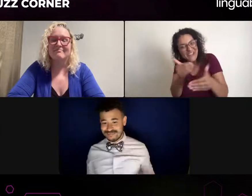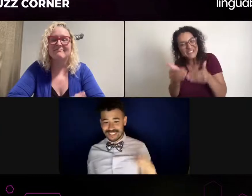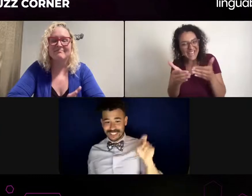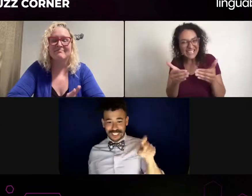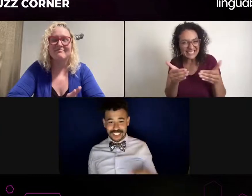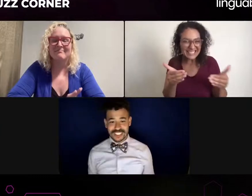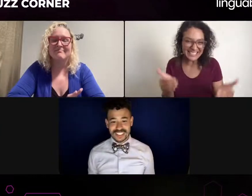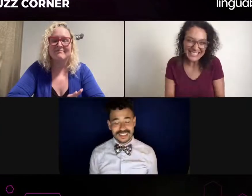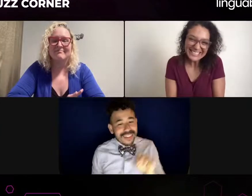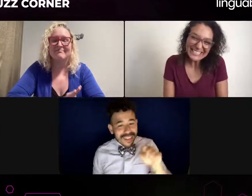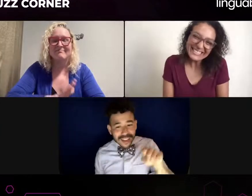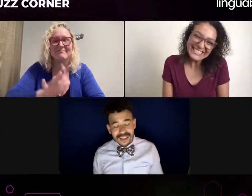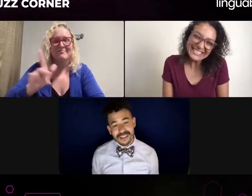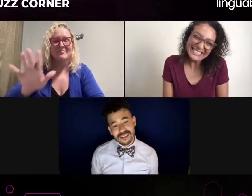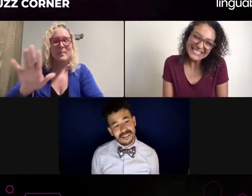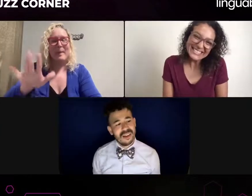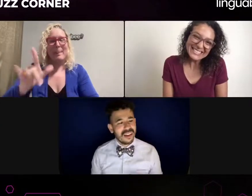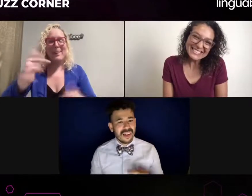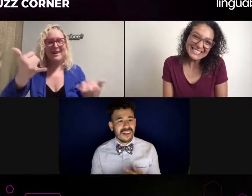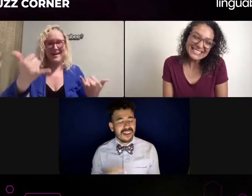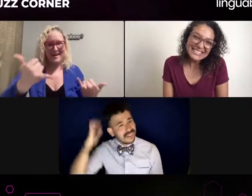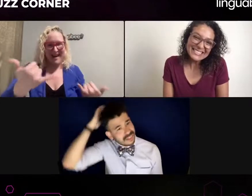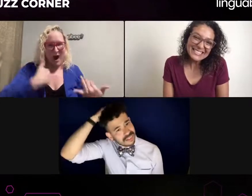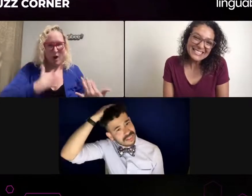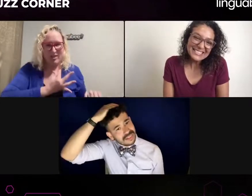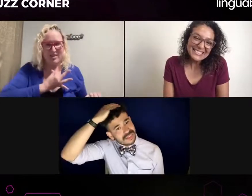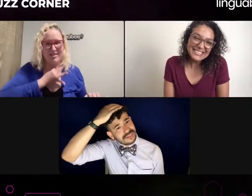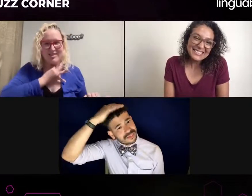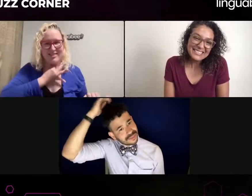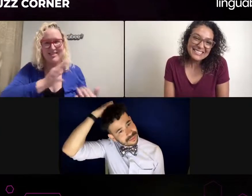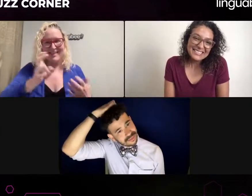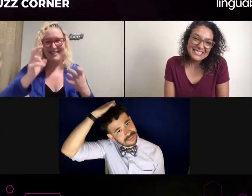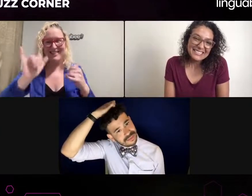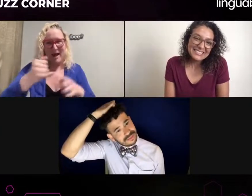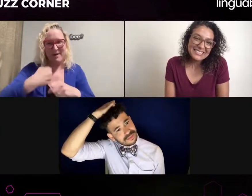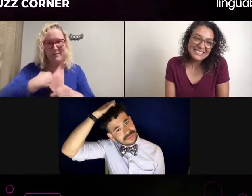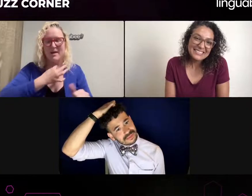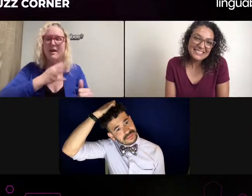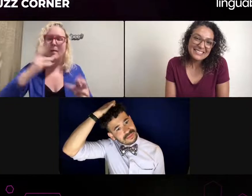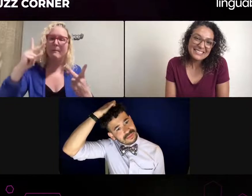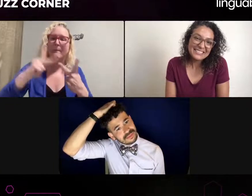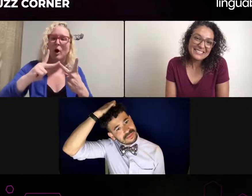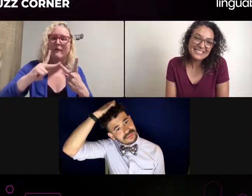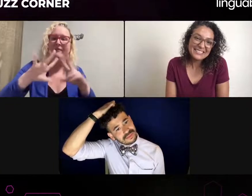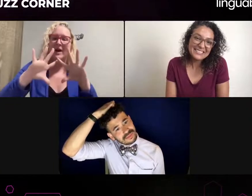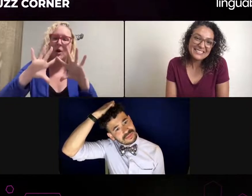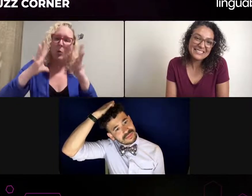But I was in L.A. For almost... seven years and here in New York for about now... coming up on four. And like I said, even those are two